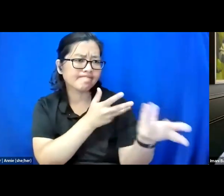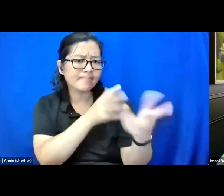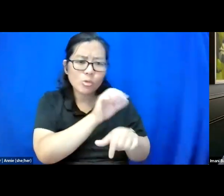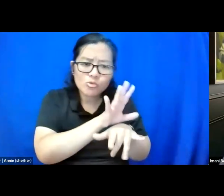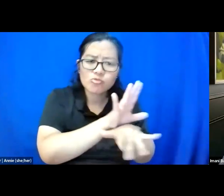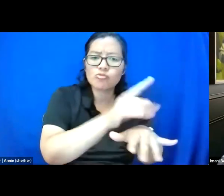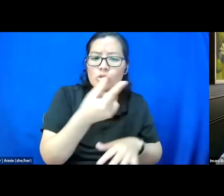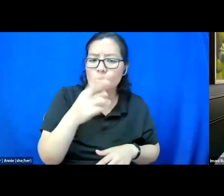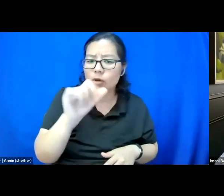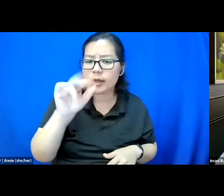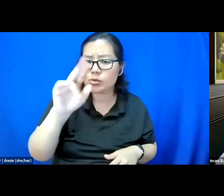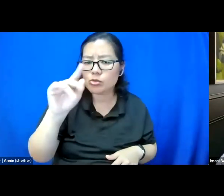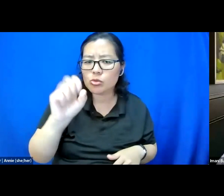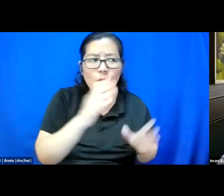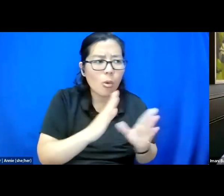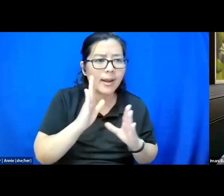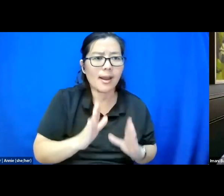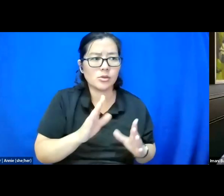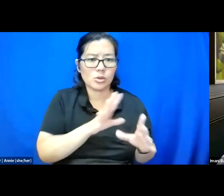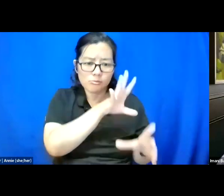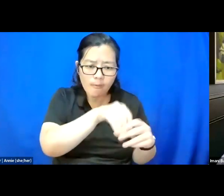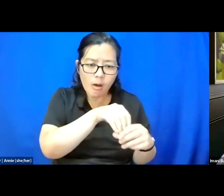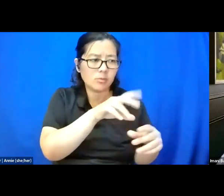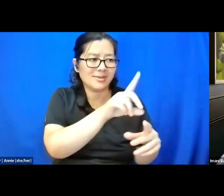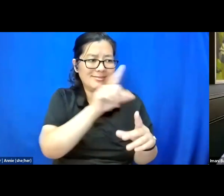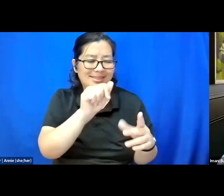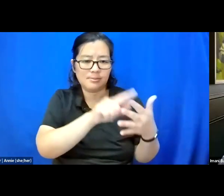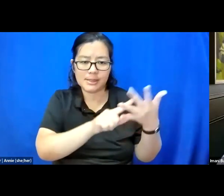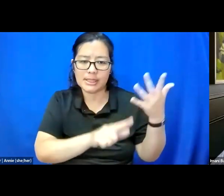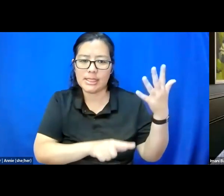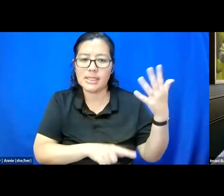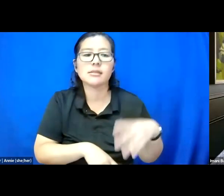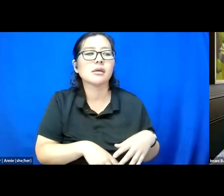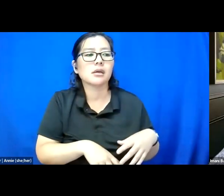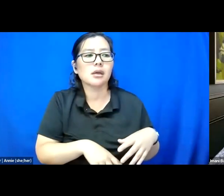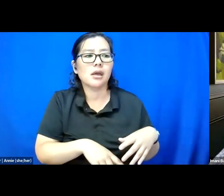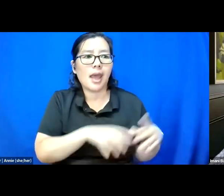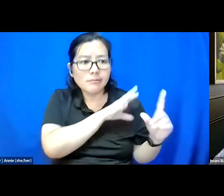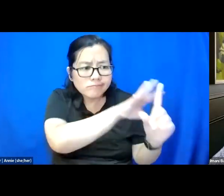with those disabilities and lending credence to their own experiences as well,